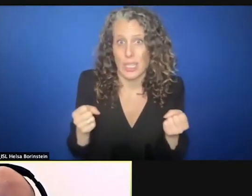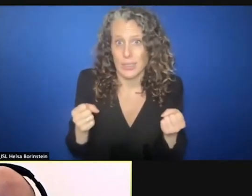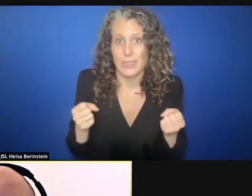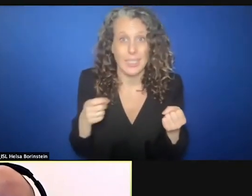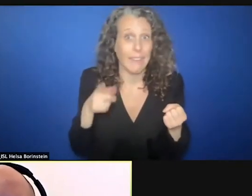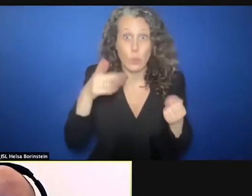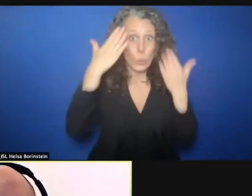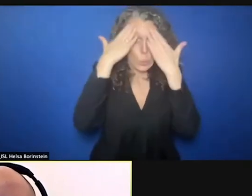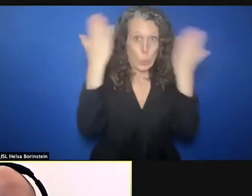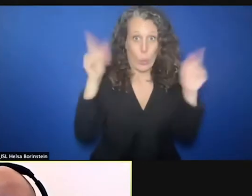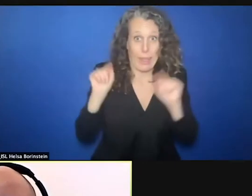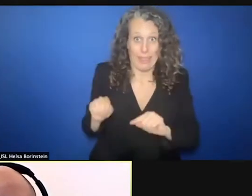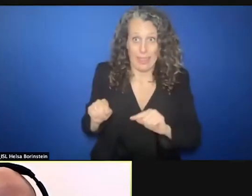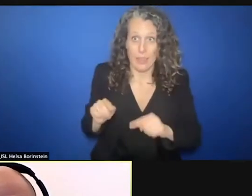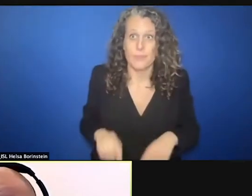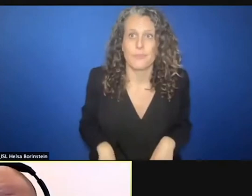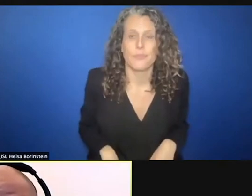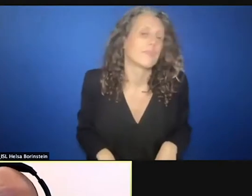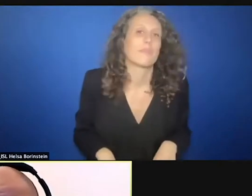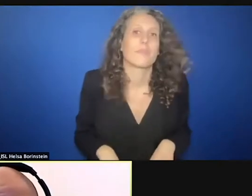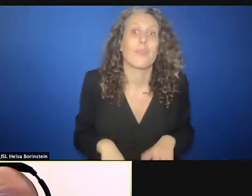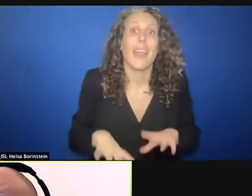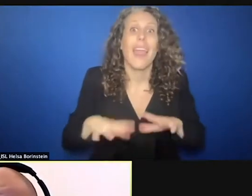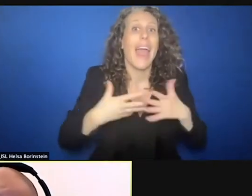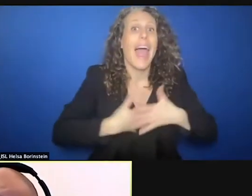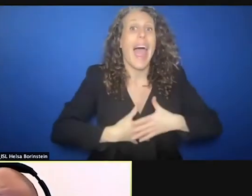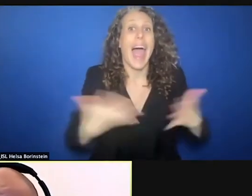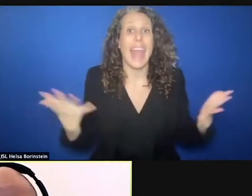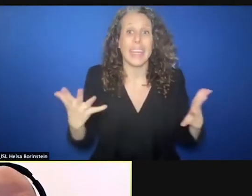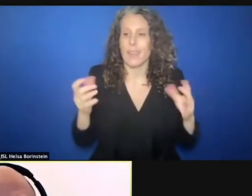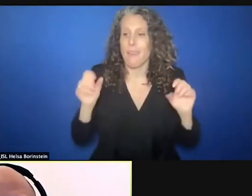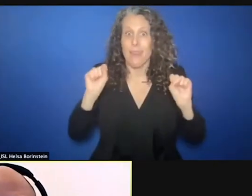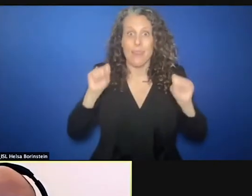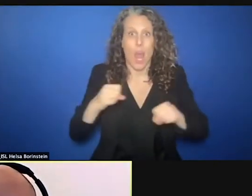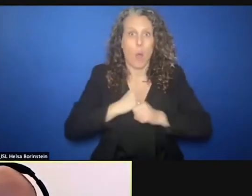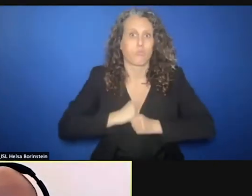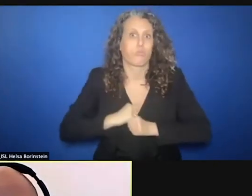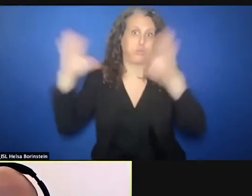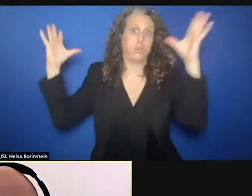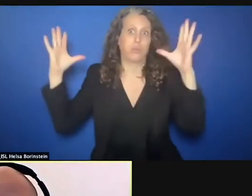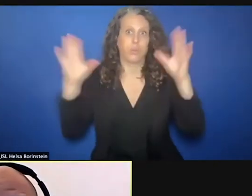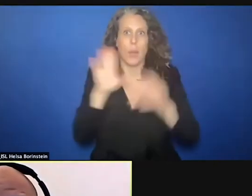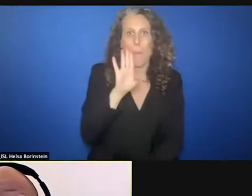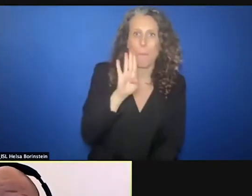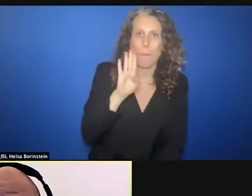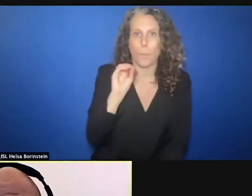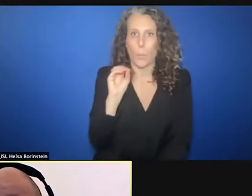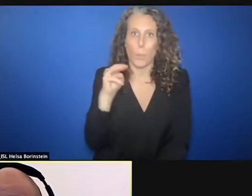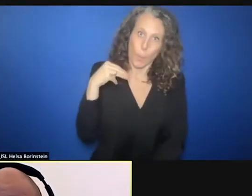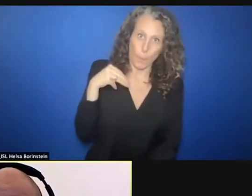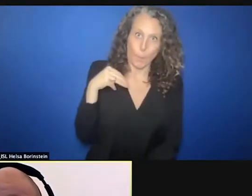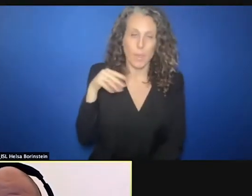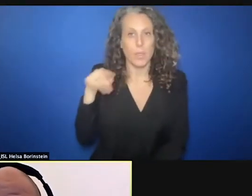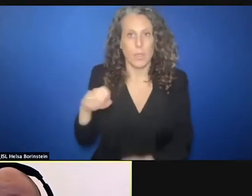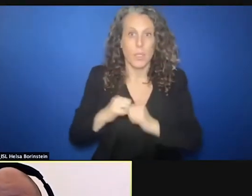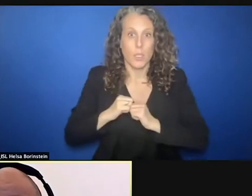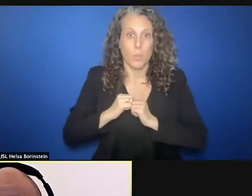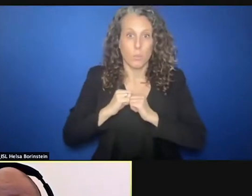everything that is explosive hazard, everything that goes boom. The layer of the pandemic,